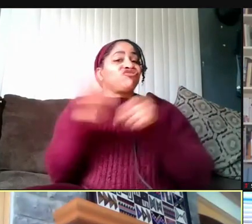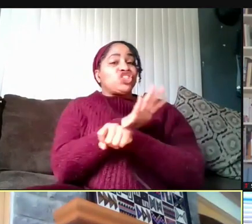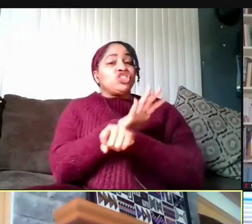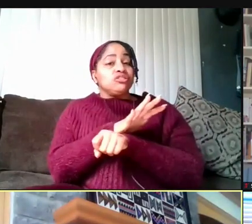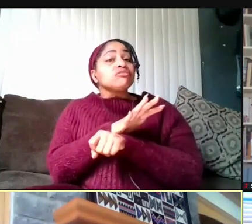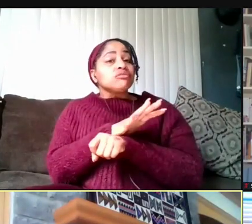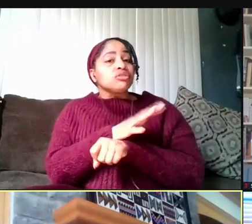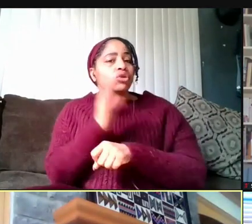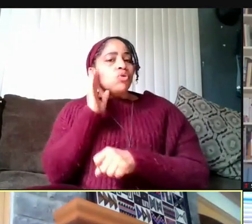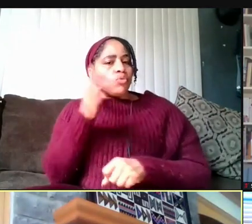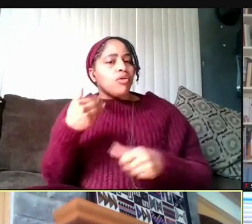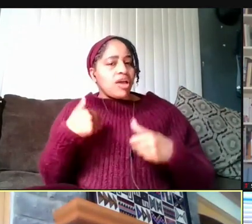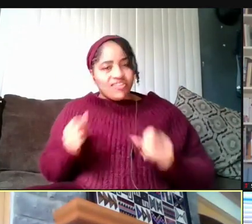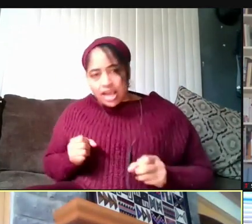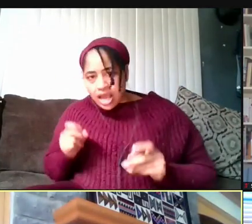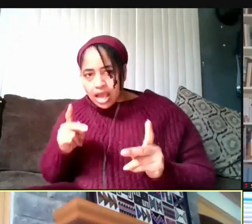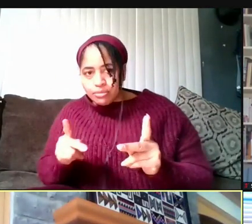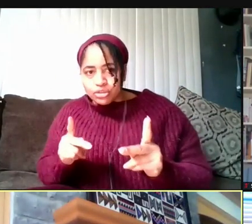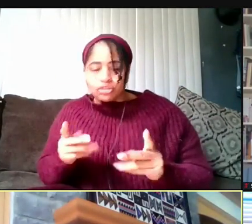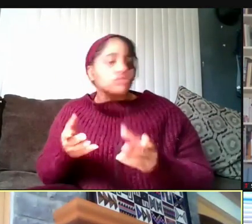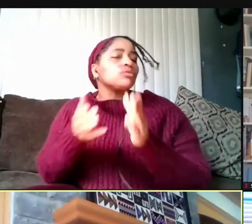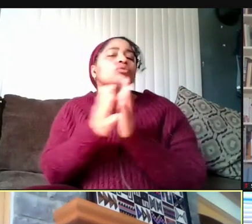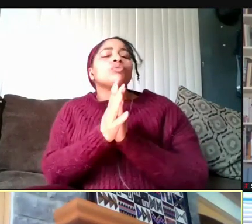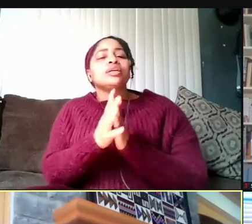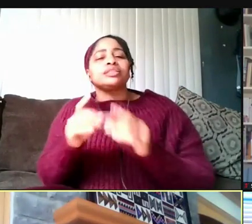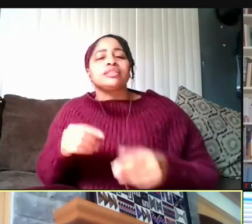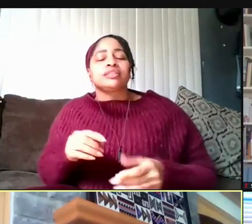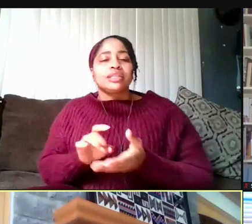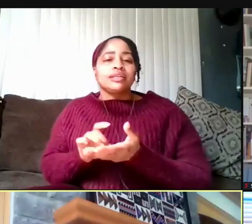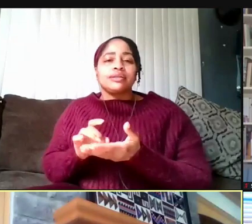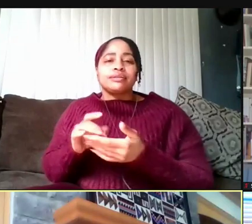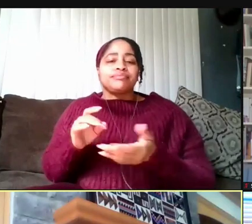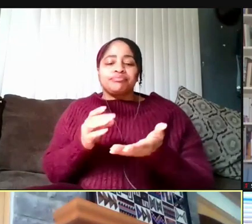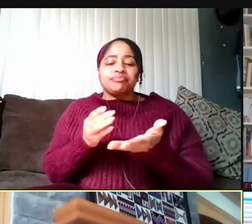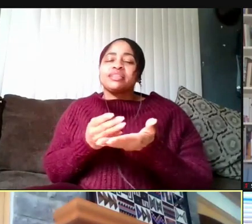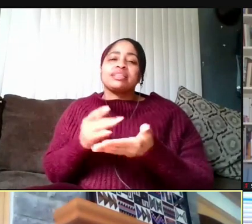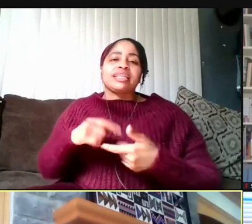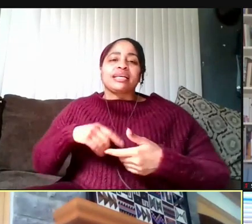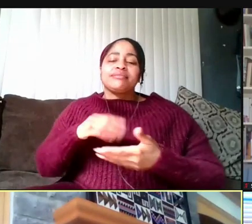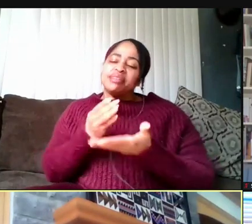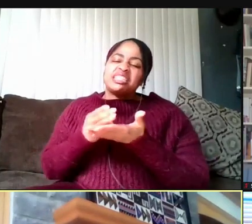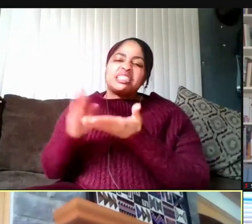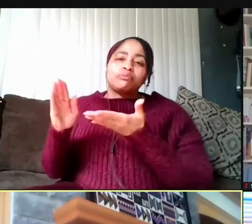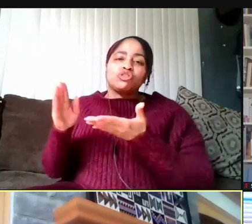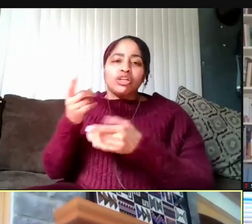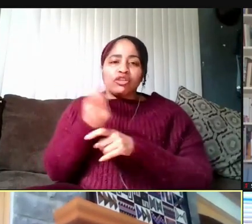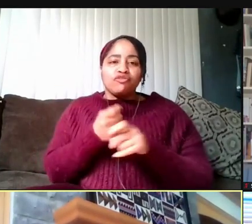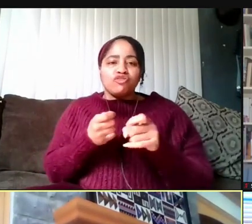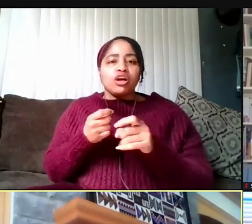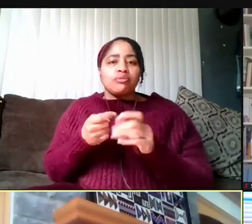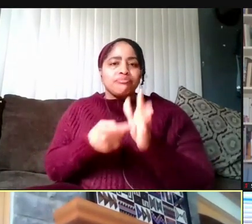will have the option to request an exemption from the mandatory testing requirement and not just say more details on how